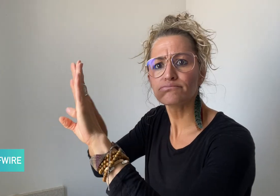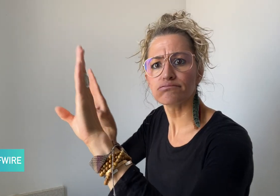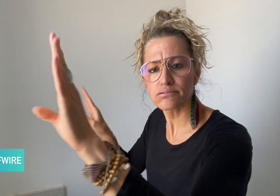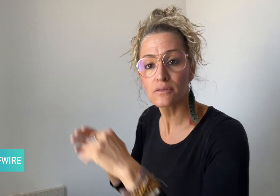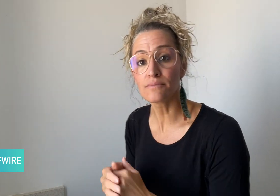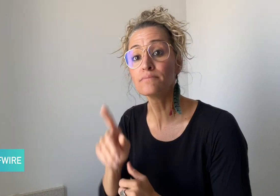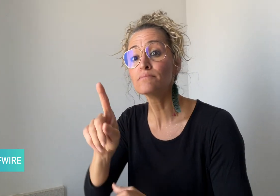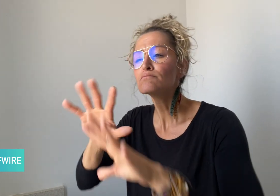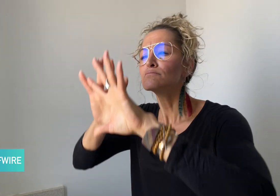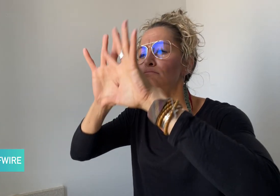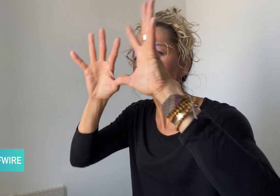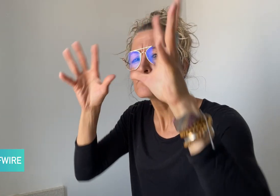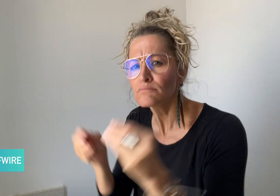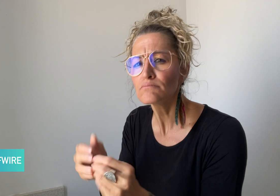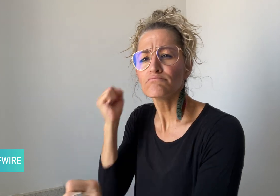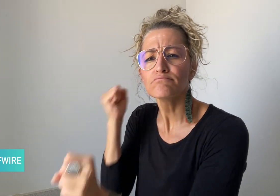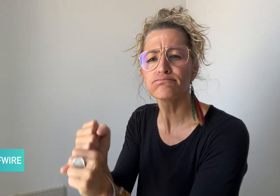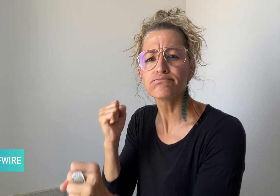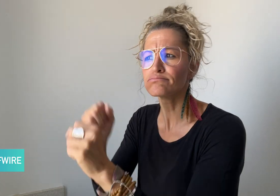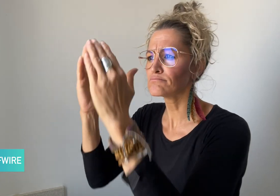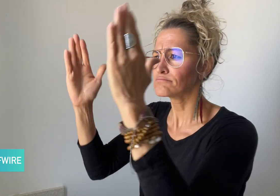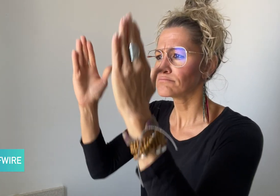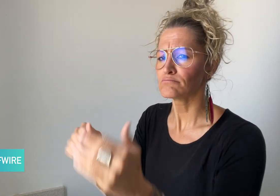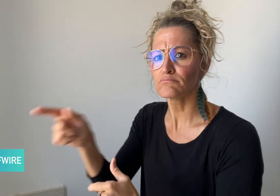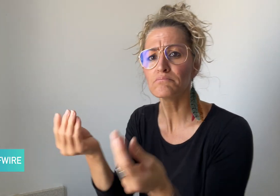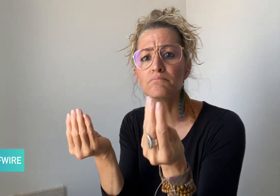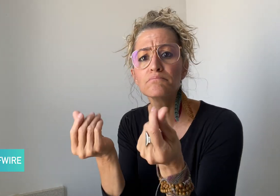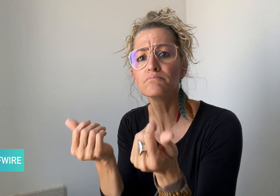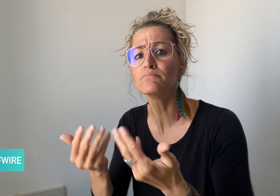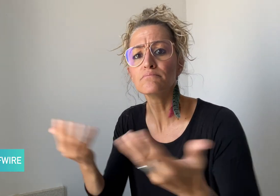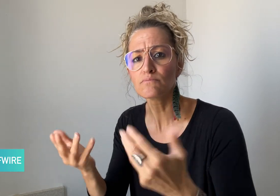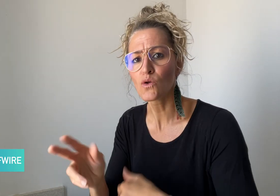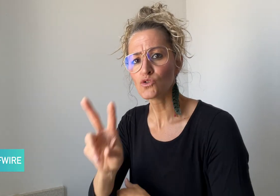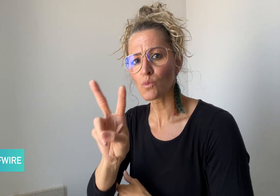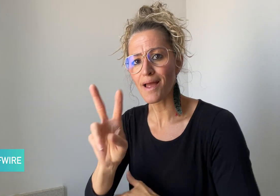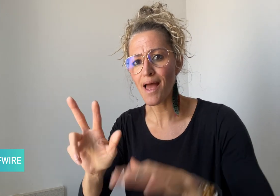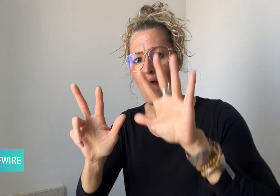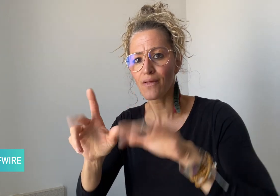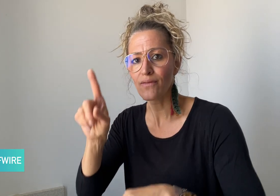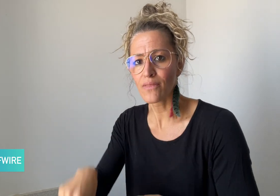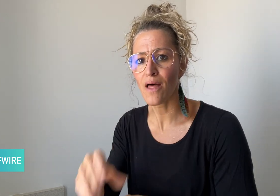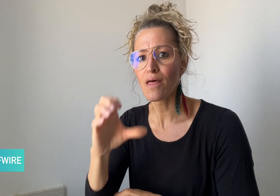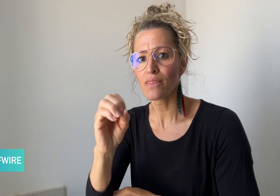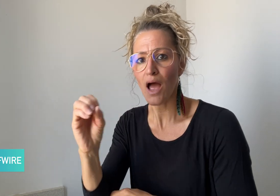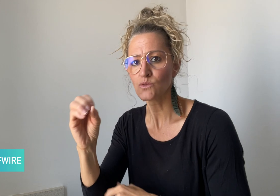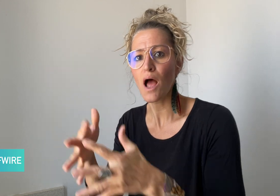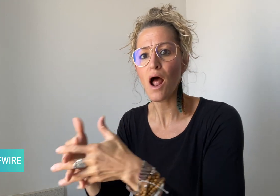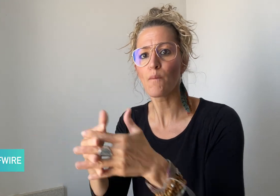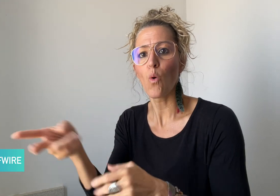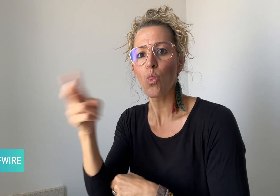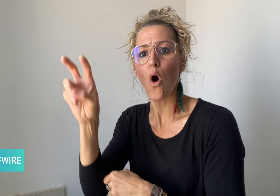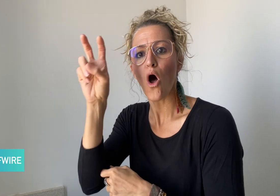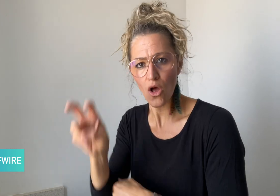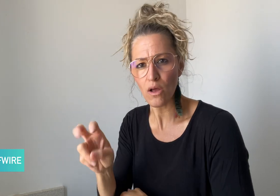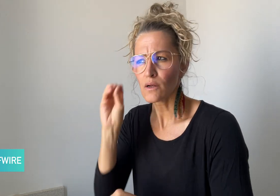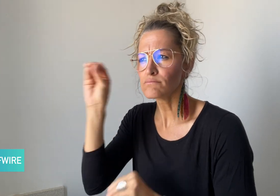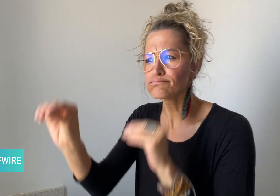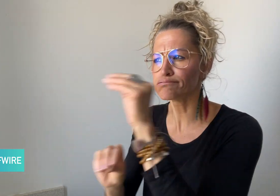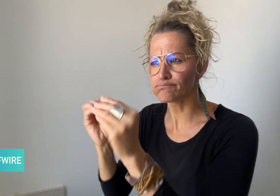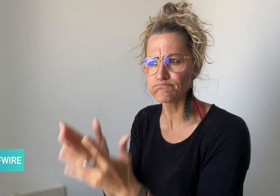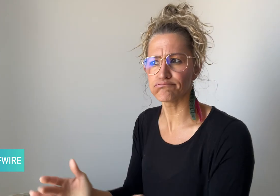In total, it cost around 28,000 USD to build the house.